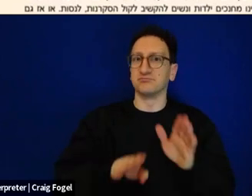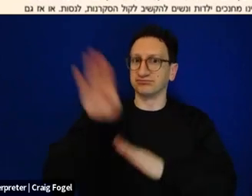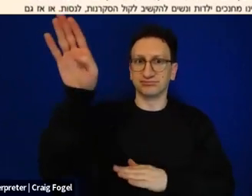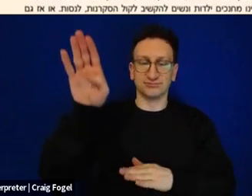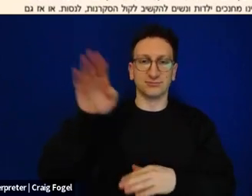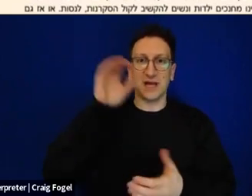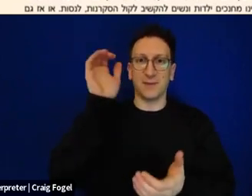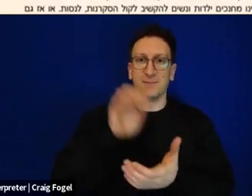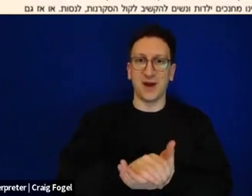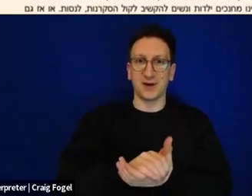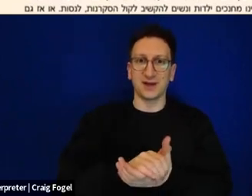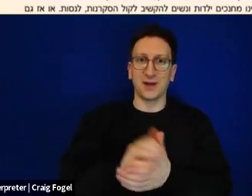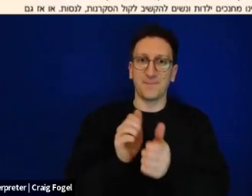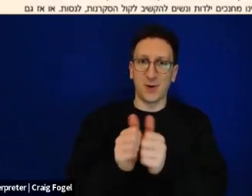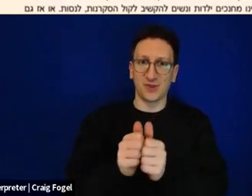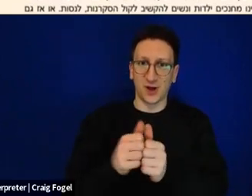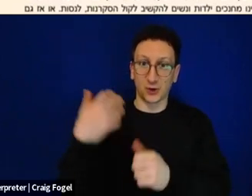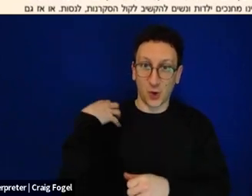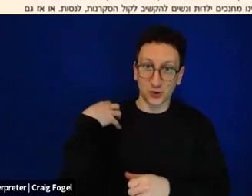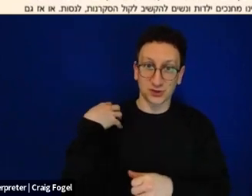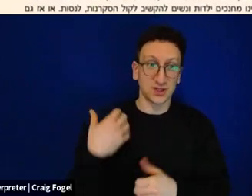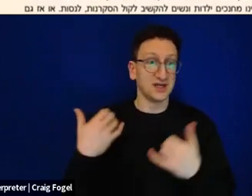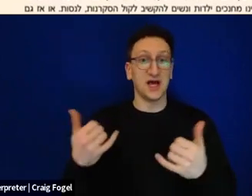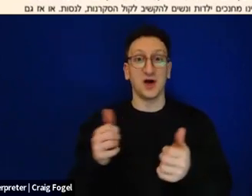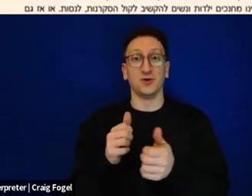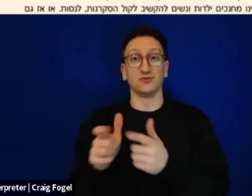and Luna became a marathon runner here in Israel, and at some point was the